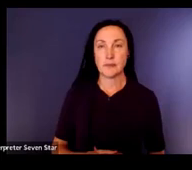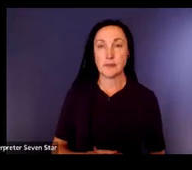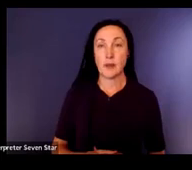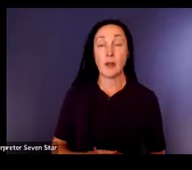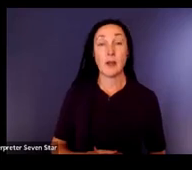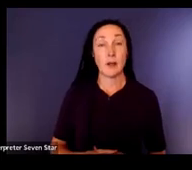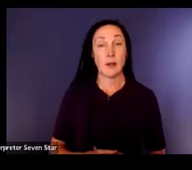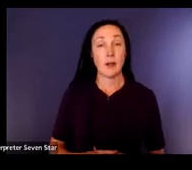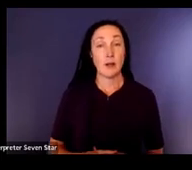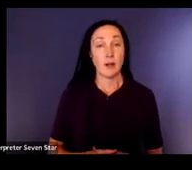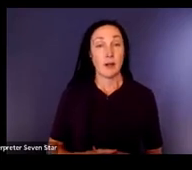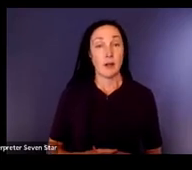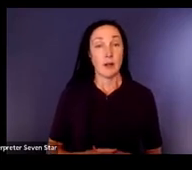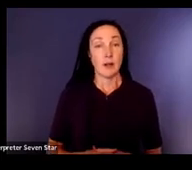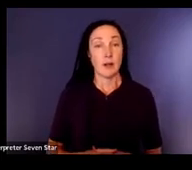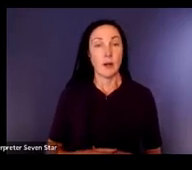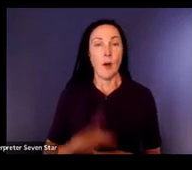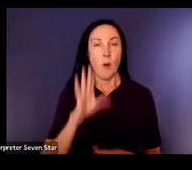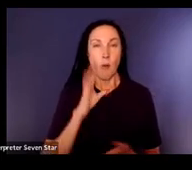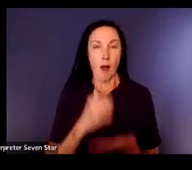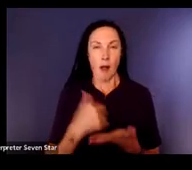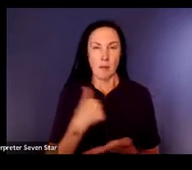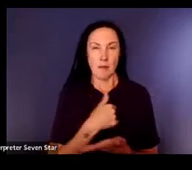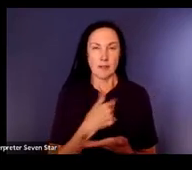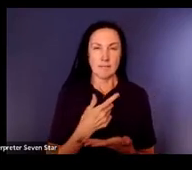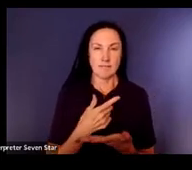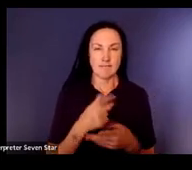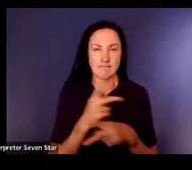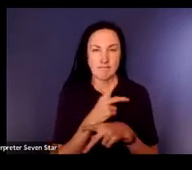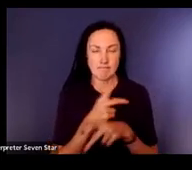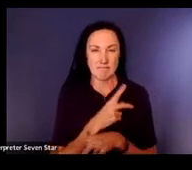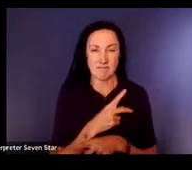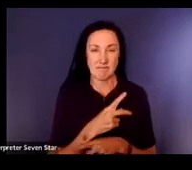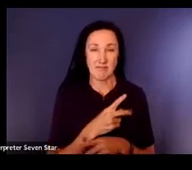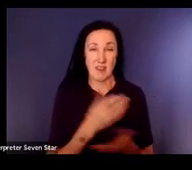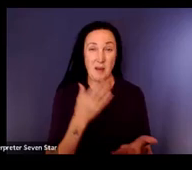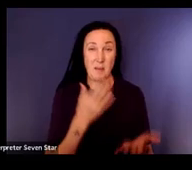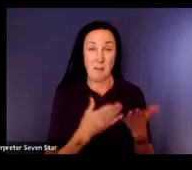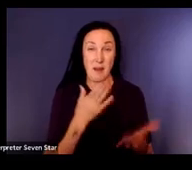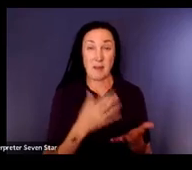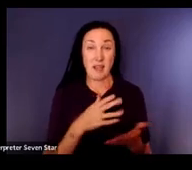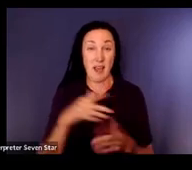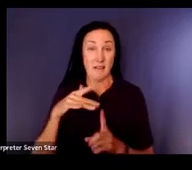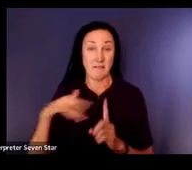like do we need to modify the environment to make sure that the child has access? Do we need